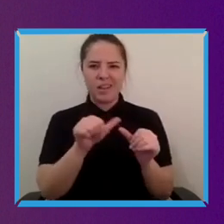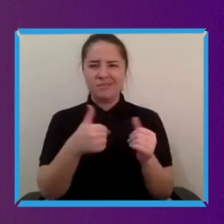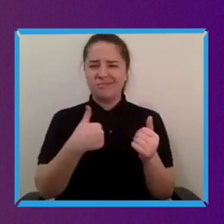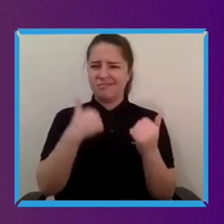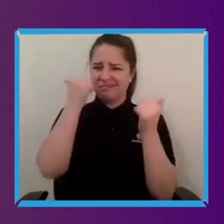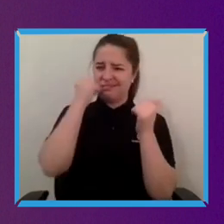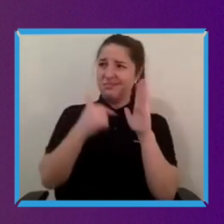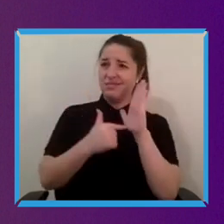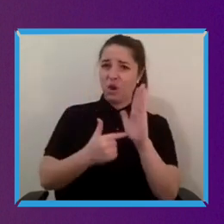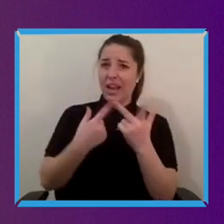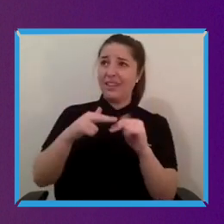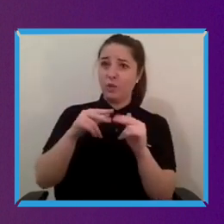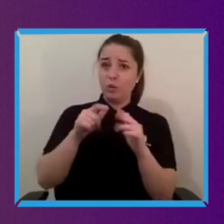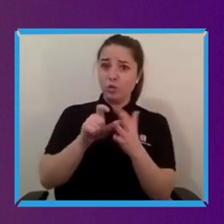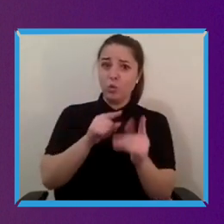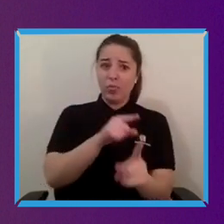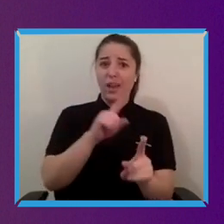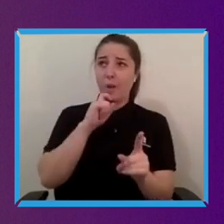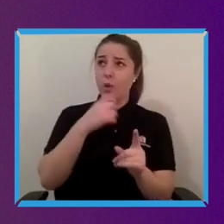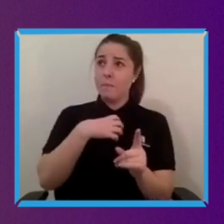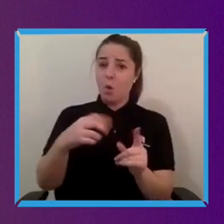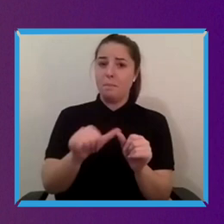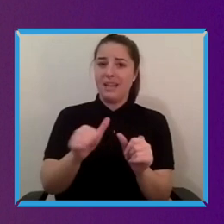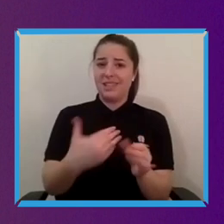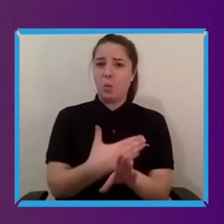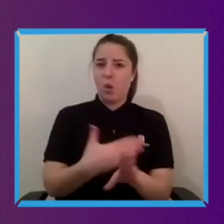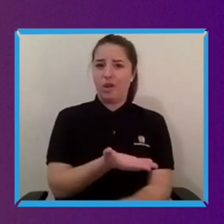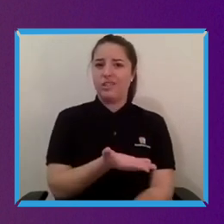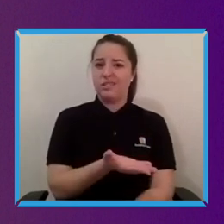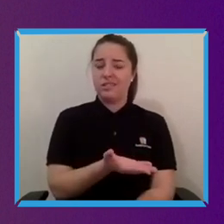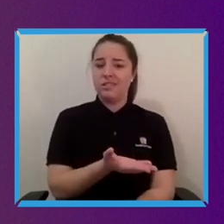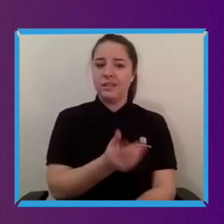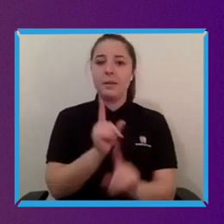It's getting the message out that will create enough of a momentum